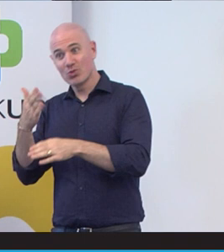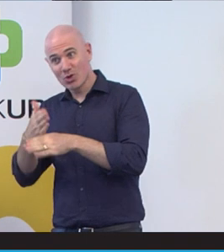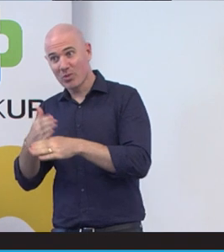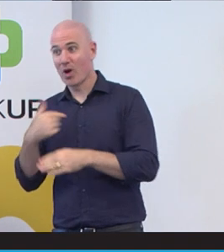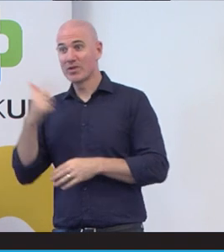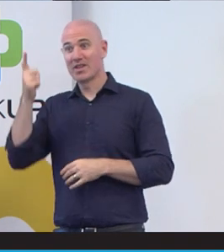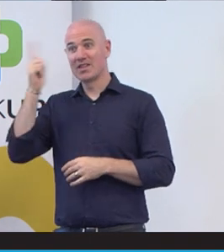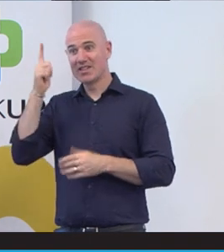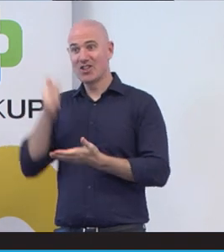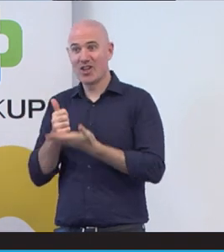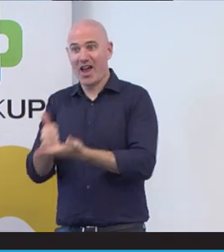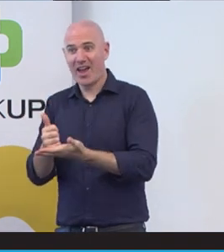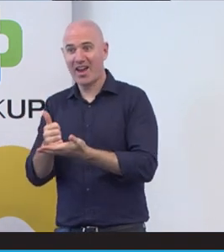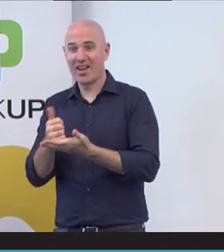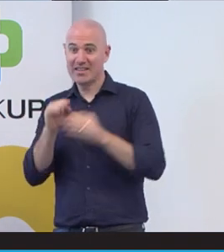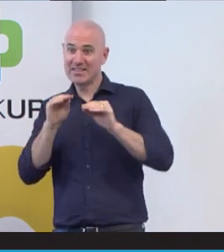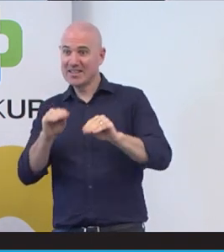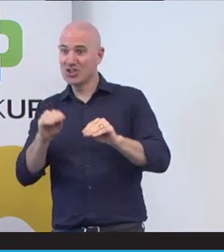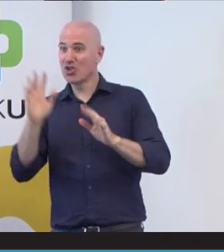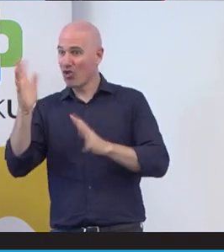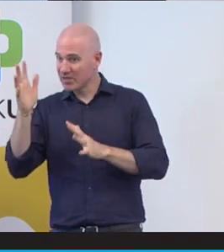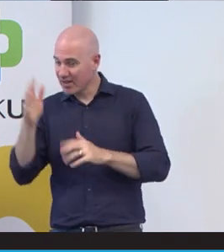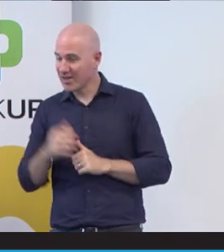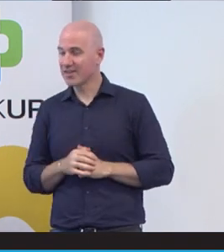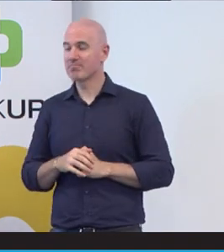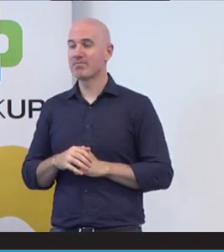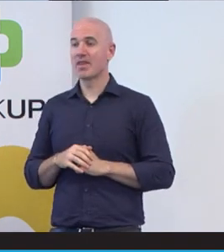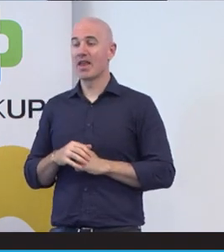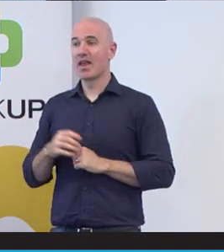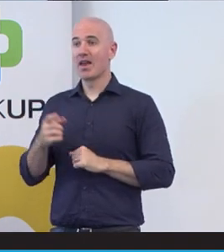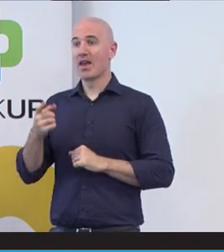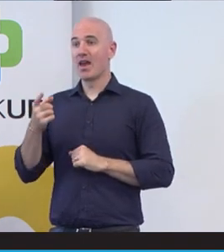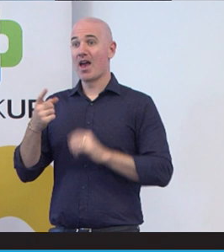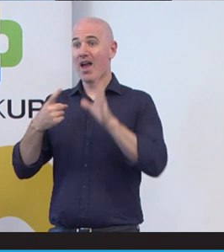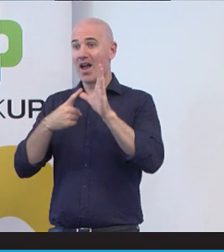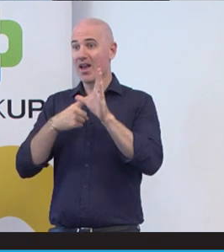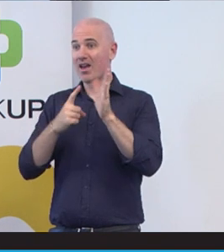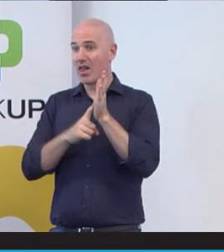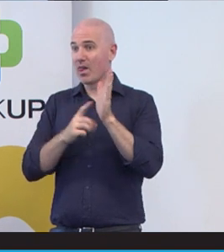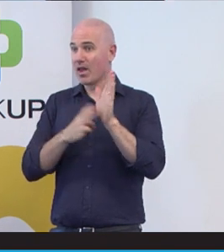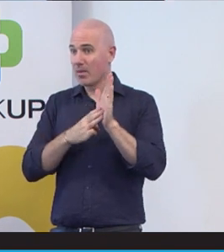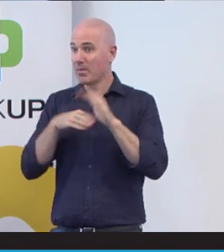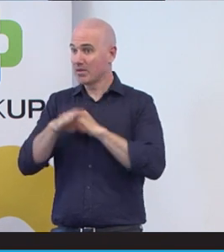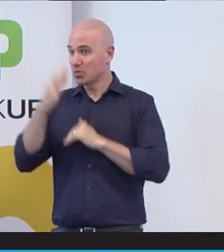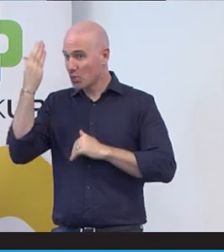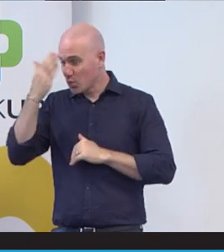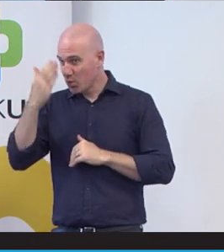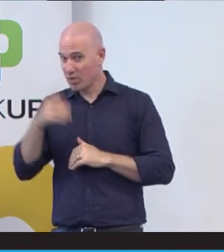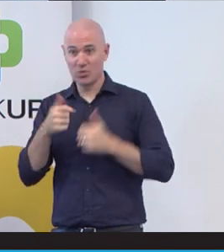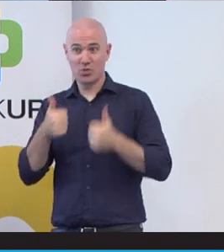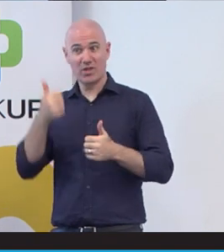aid where I was doing Auslan teaching and ALM in schools, that was a good experience and another